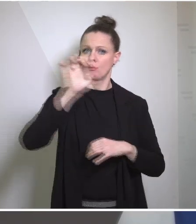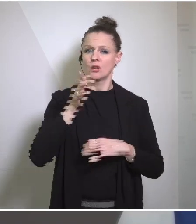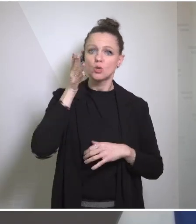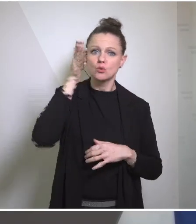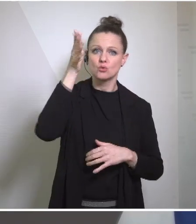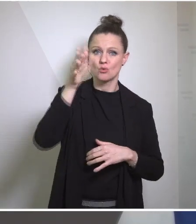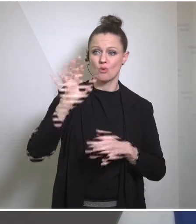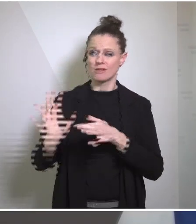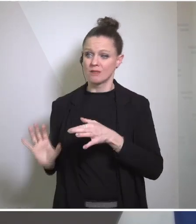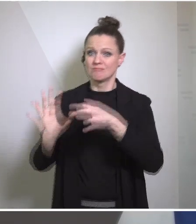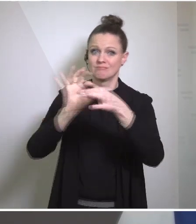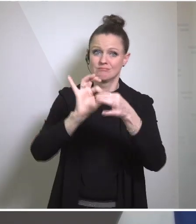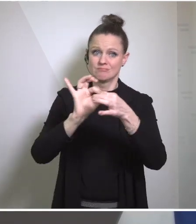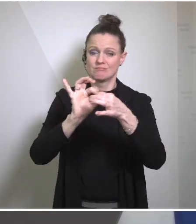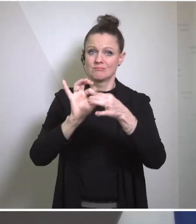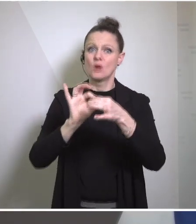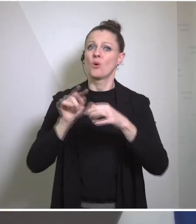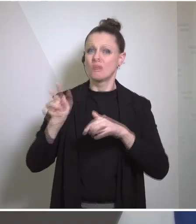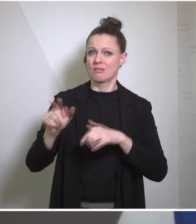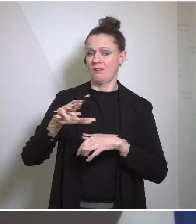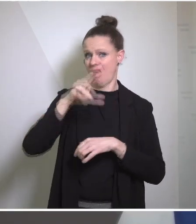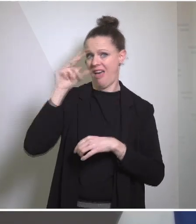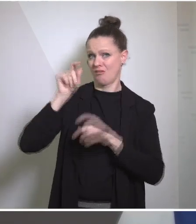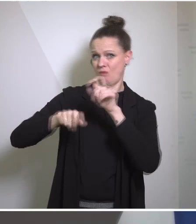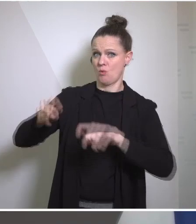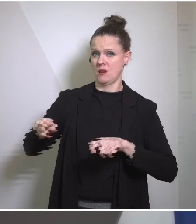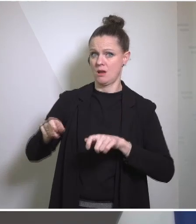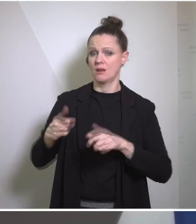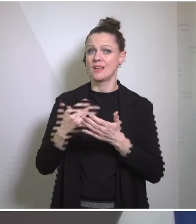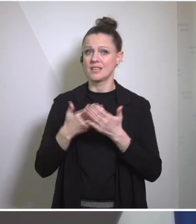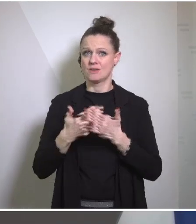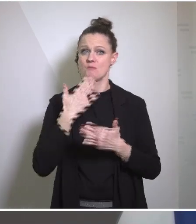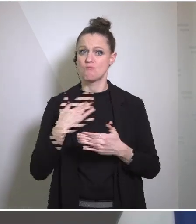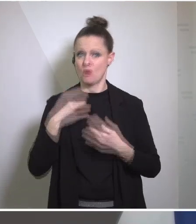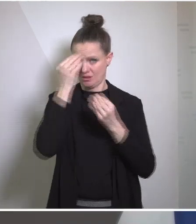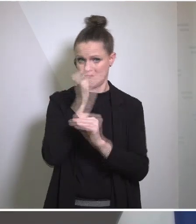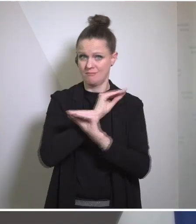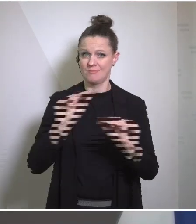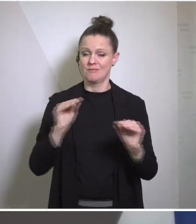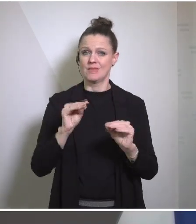region and its Citizen. And I just wanted to point out among the many things we do together, the